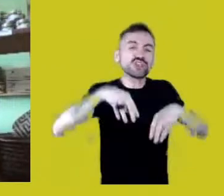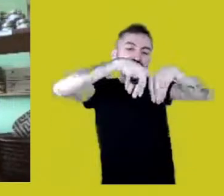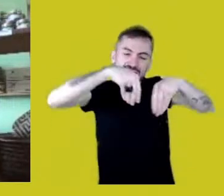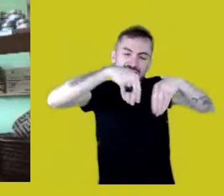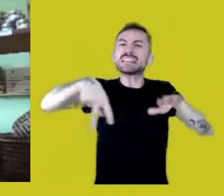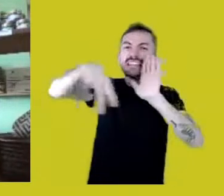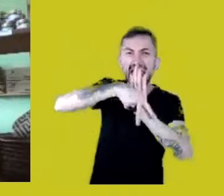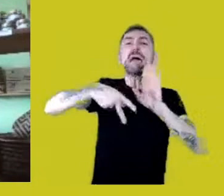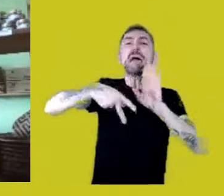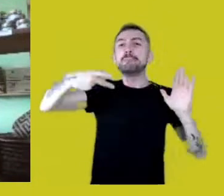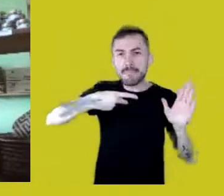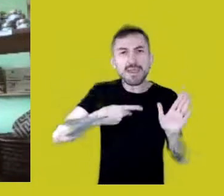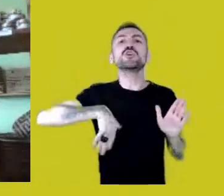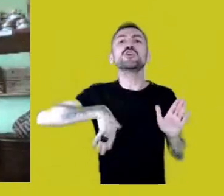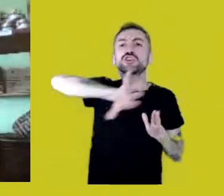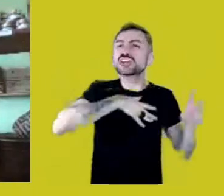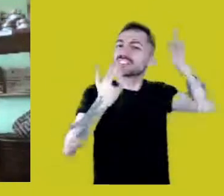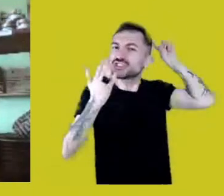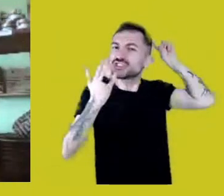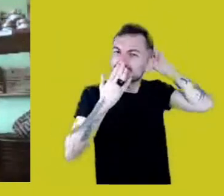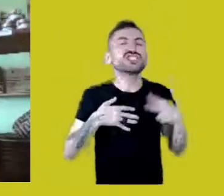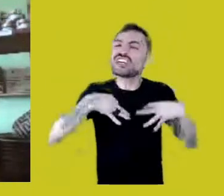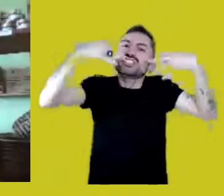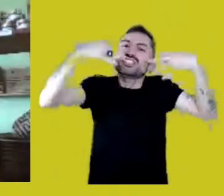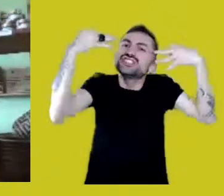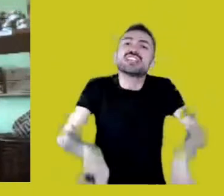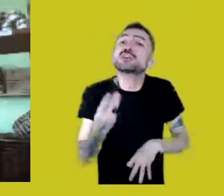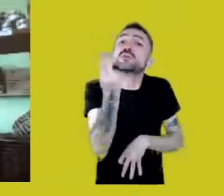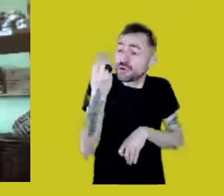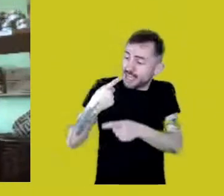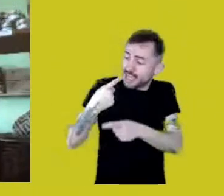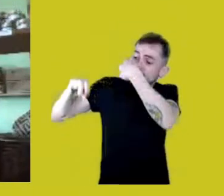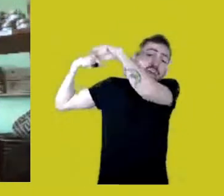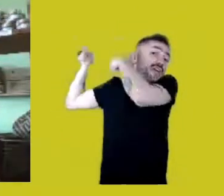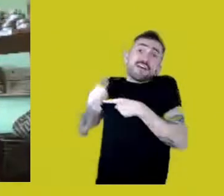territories we’re entitled to by our origin and our ancestry.